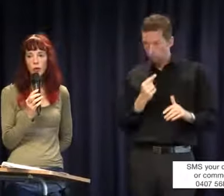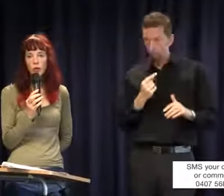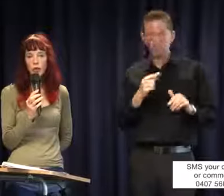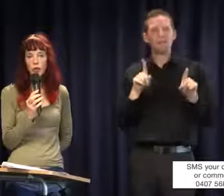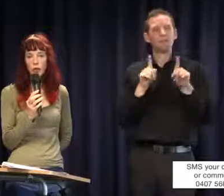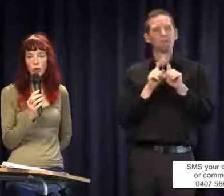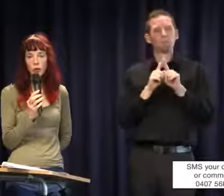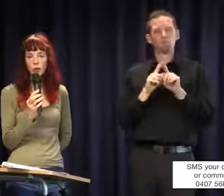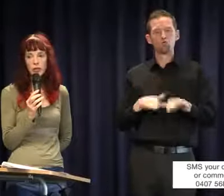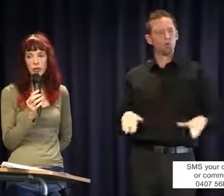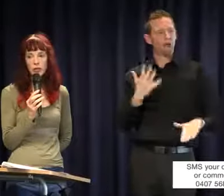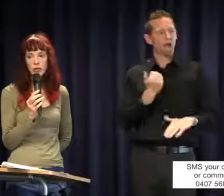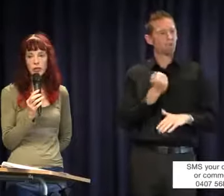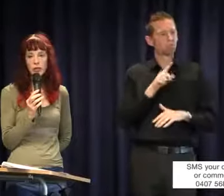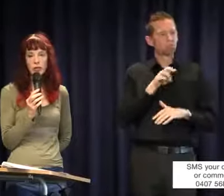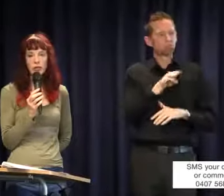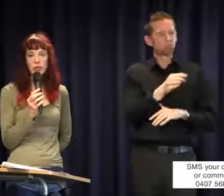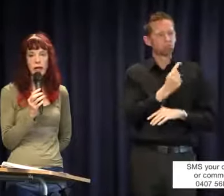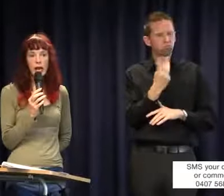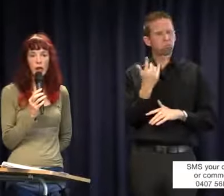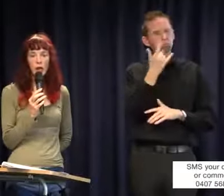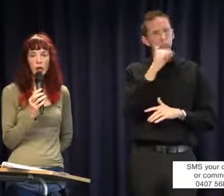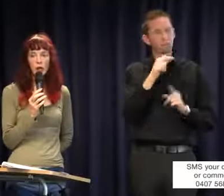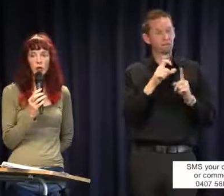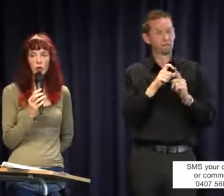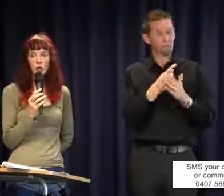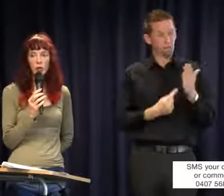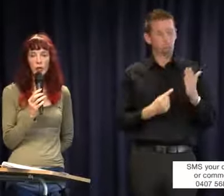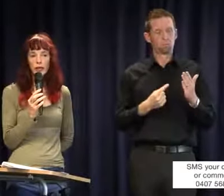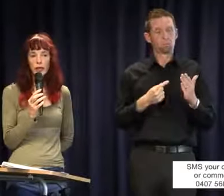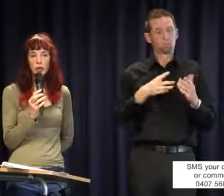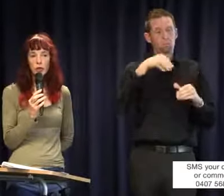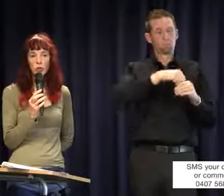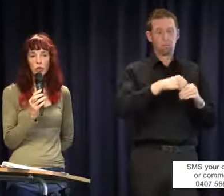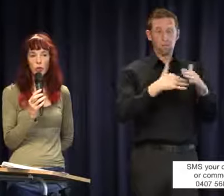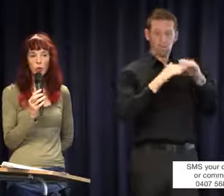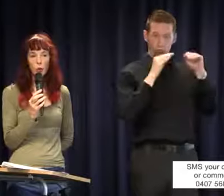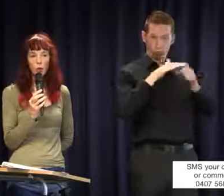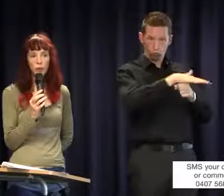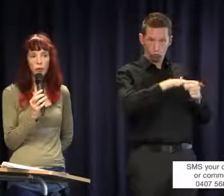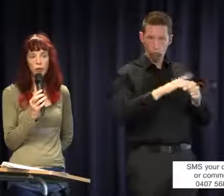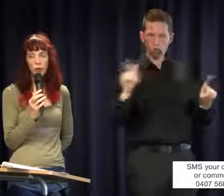disabilities or severe disabilities now while they're at school get individual support packages